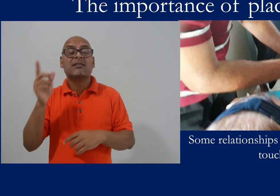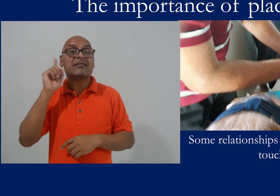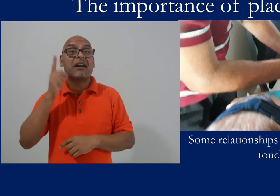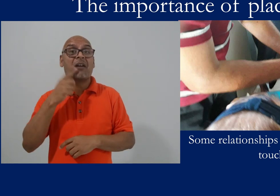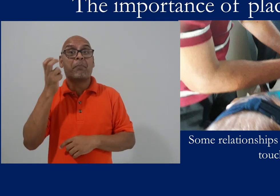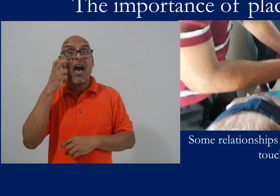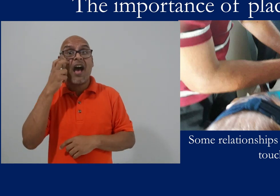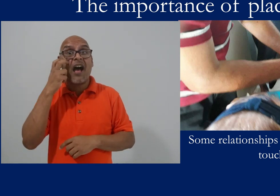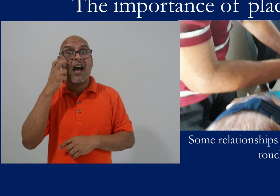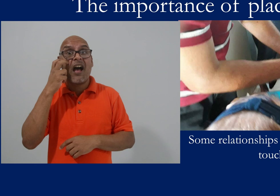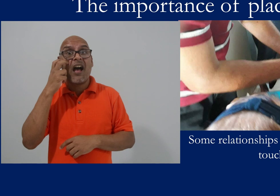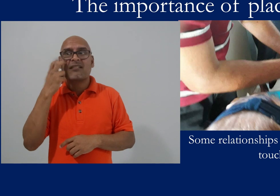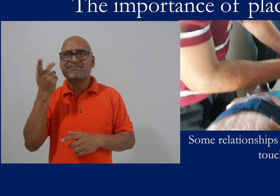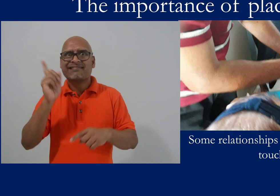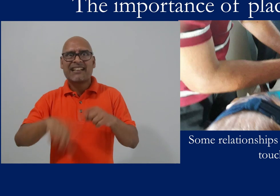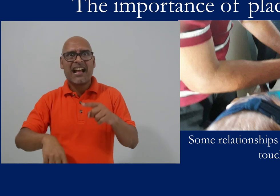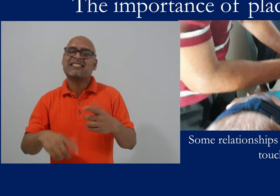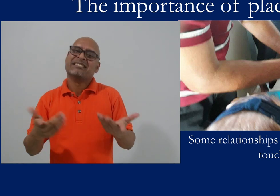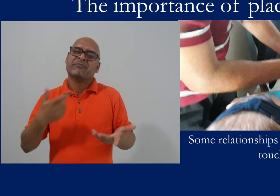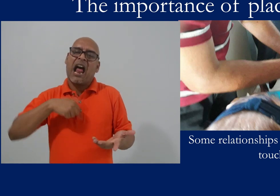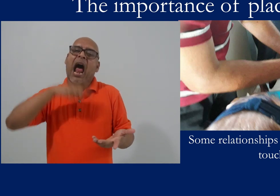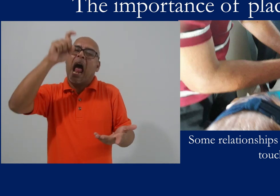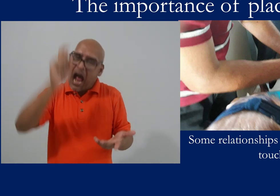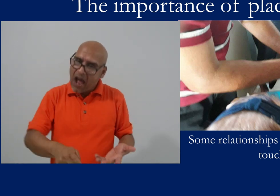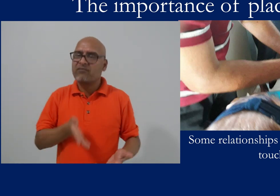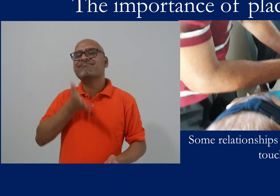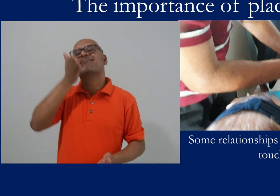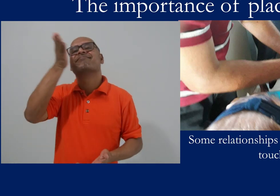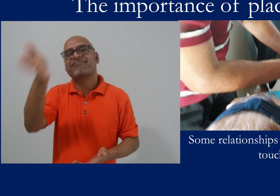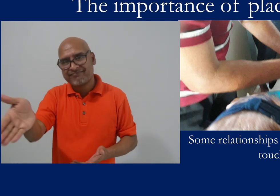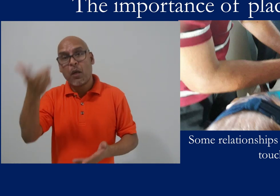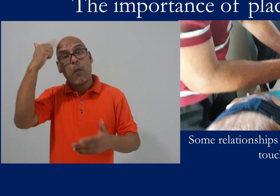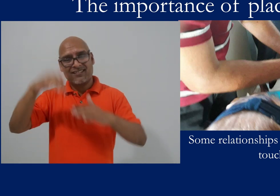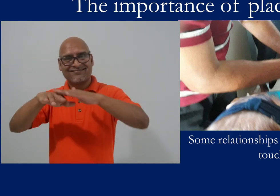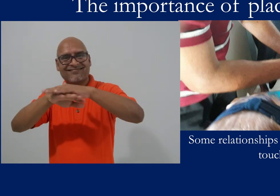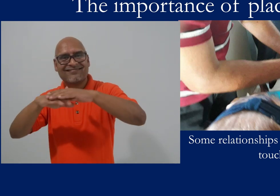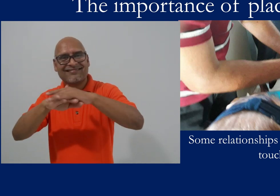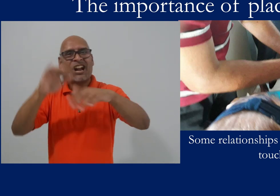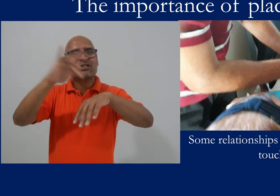but this doesn't always work. For deaf-blind communities, for example, you really need to be